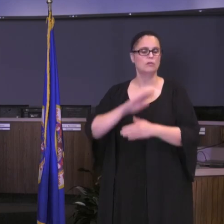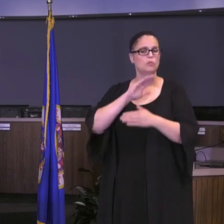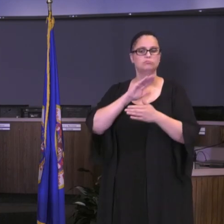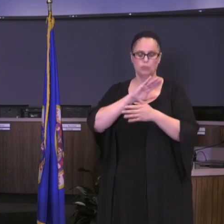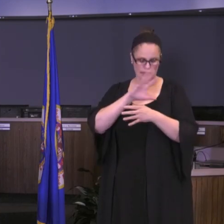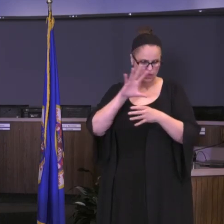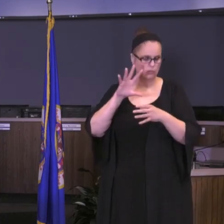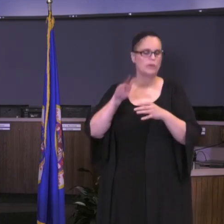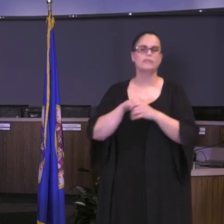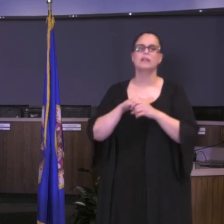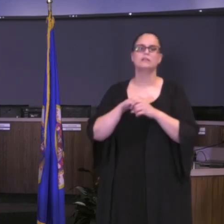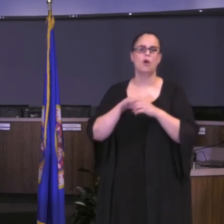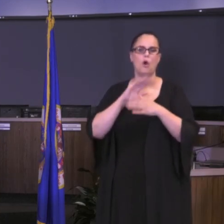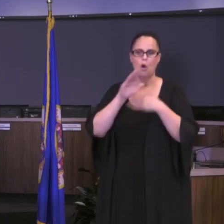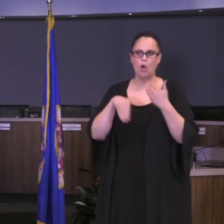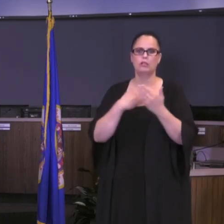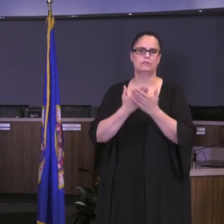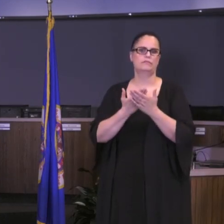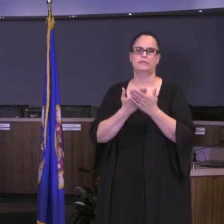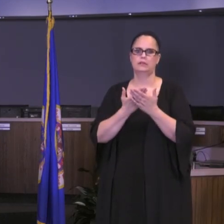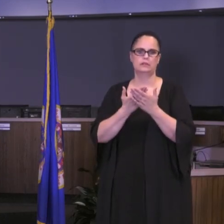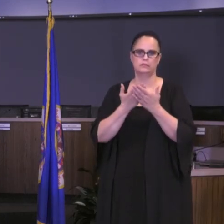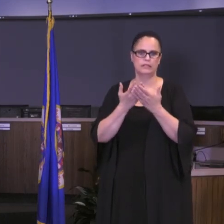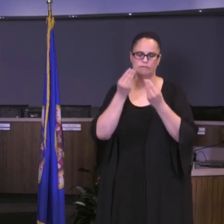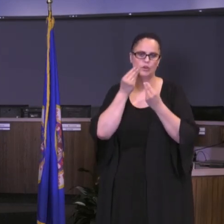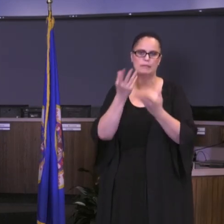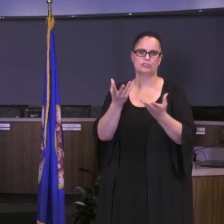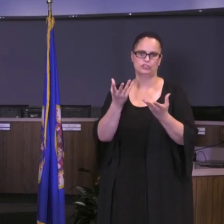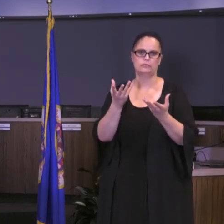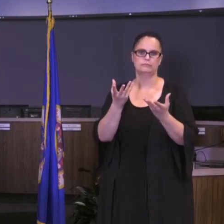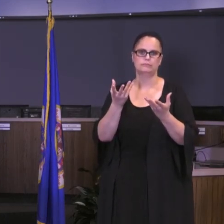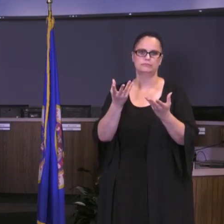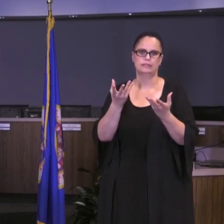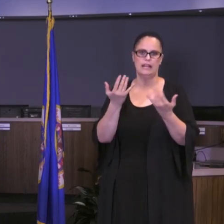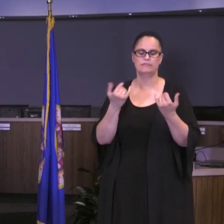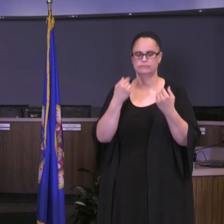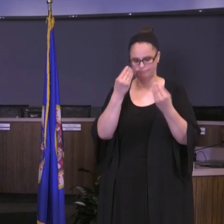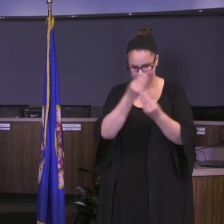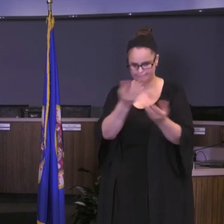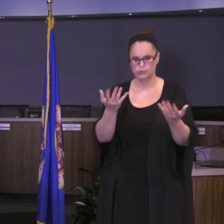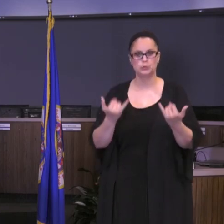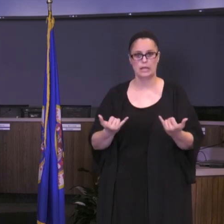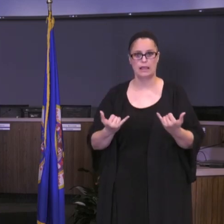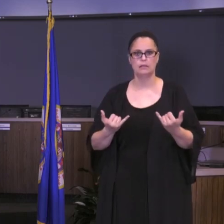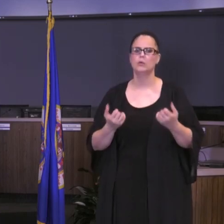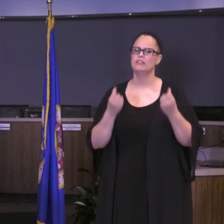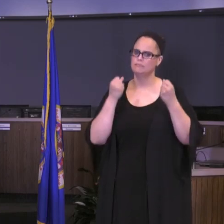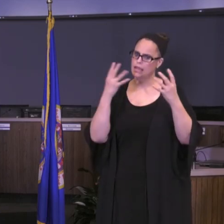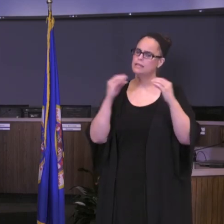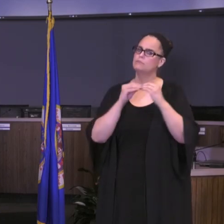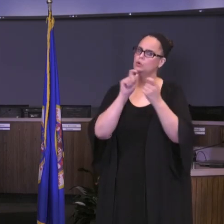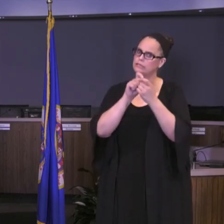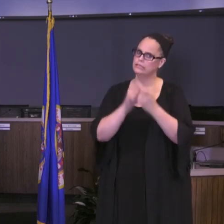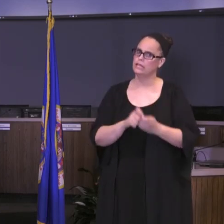Now there's a lot of additional details that still need to be discussed, decided, shared with you, but that is our goal, that